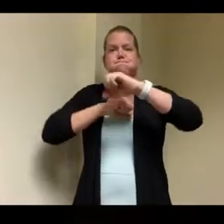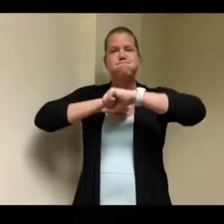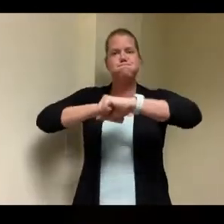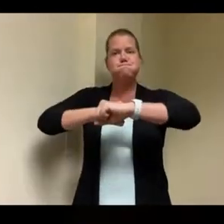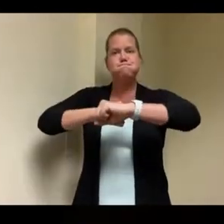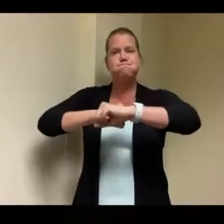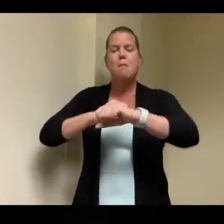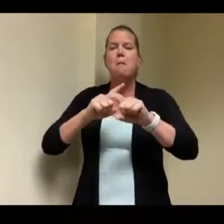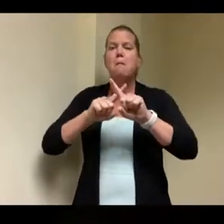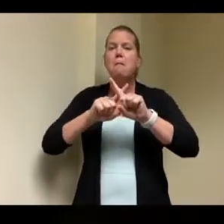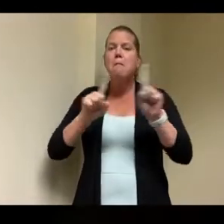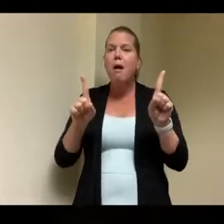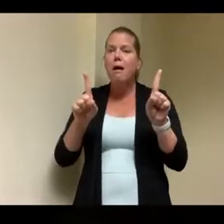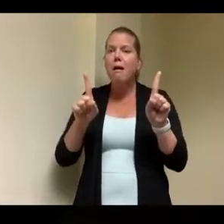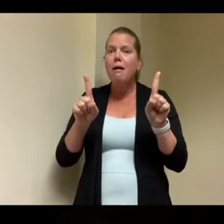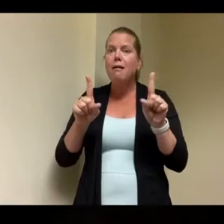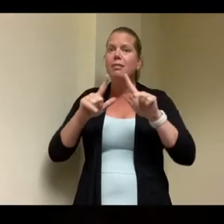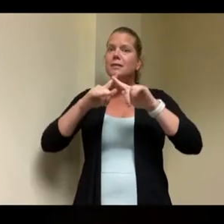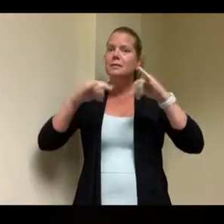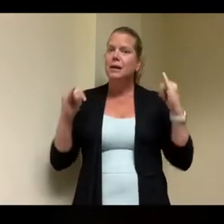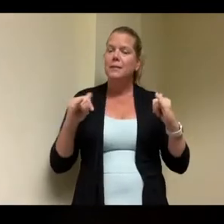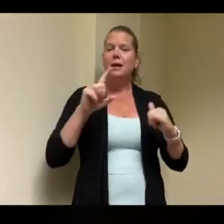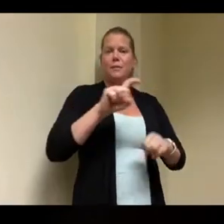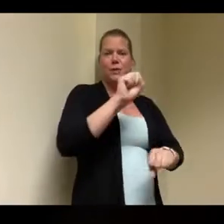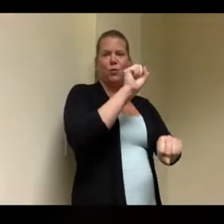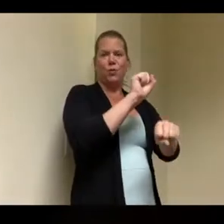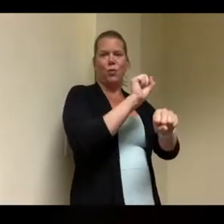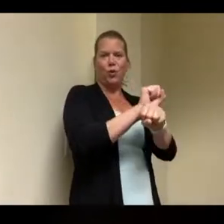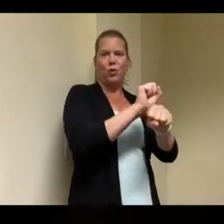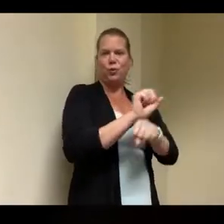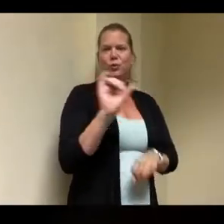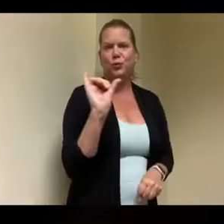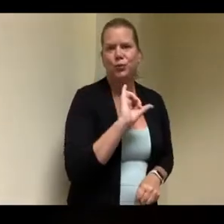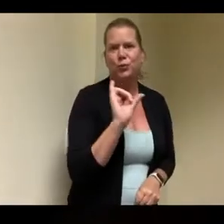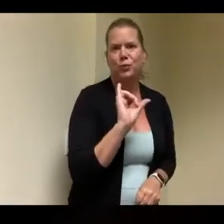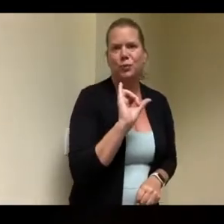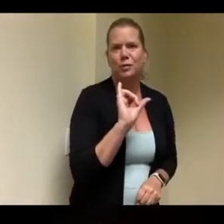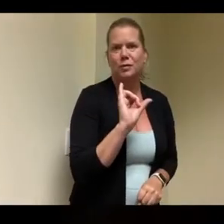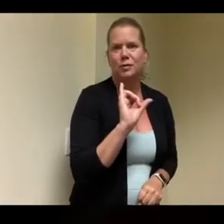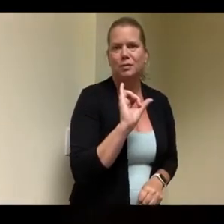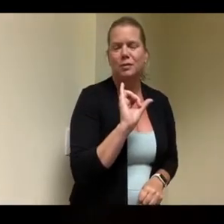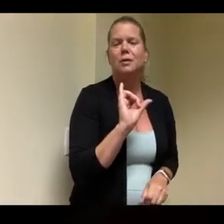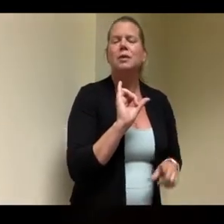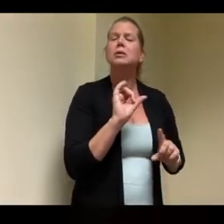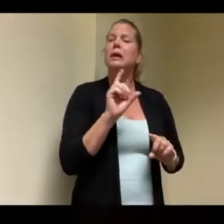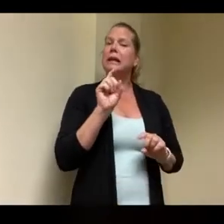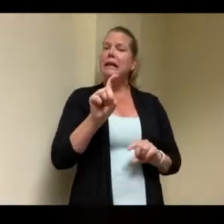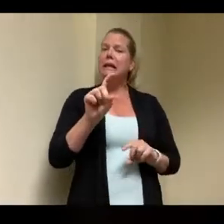every day just like the three of us um and that's what work inc was created i